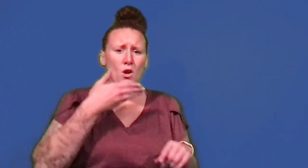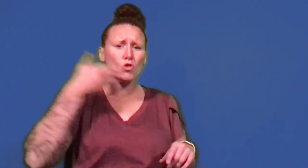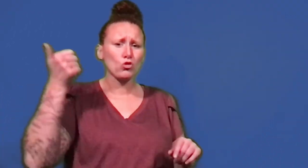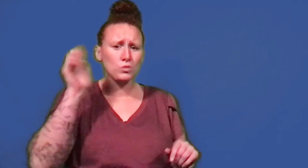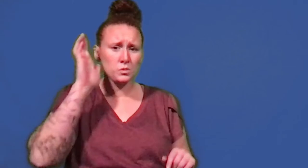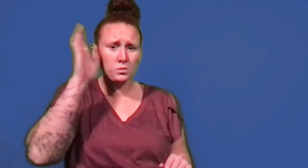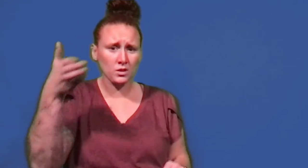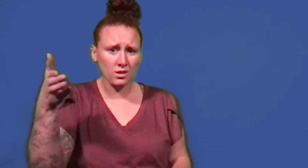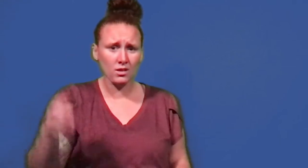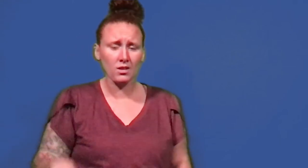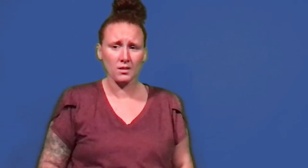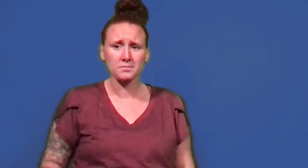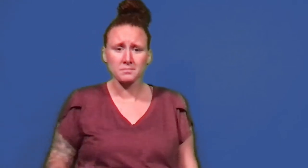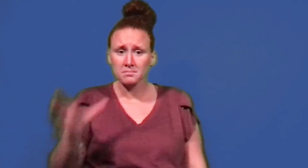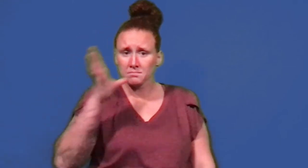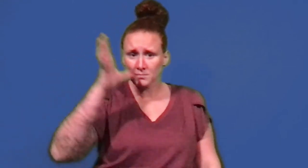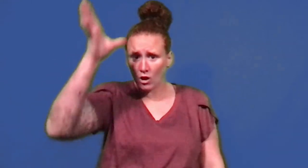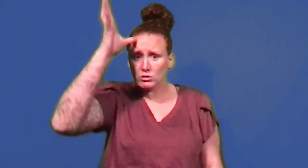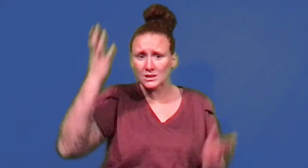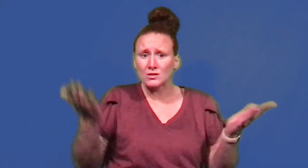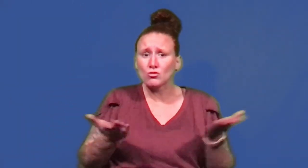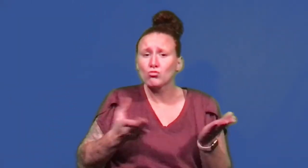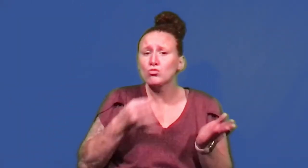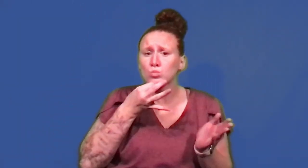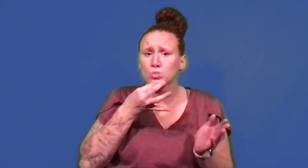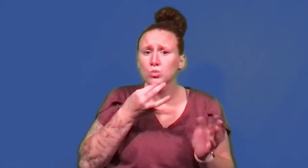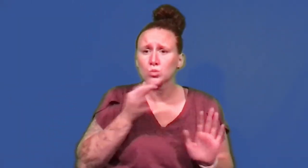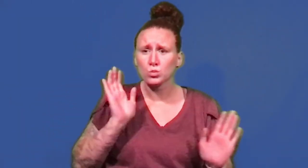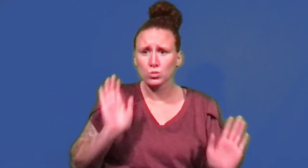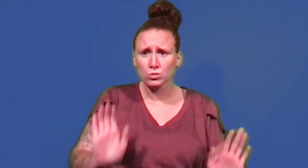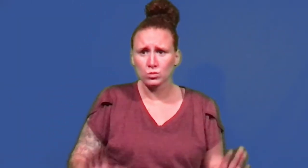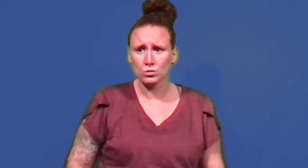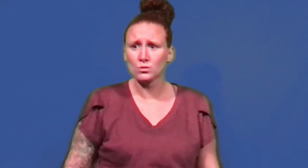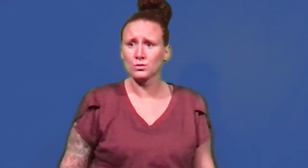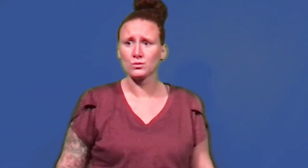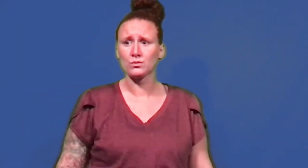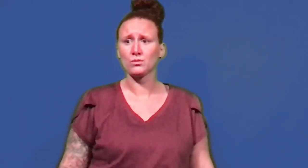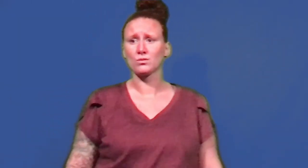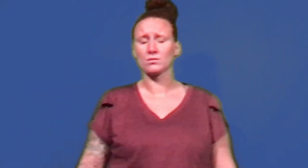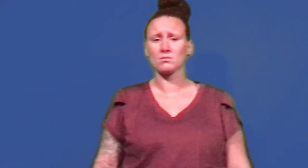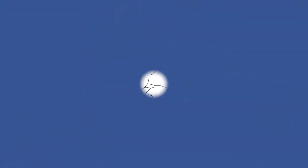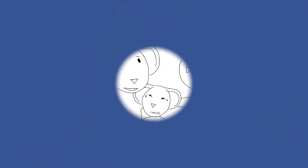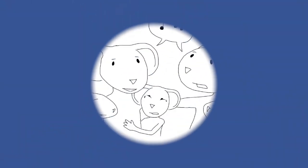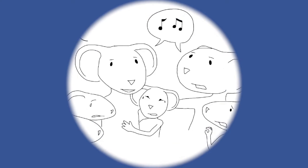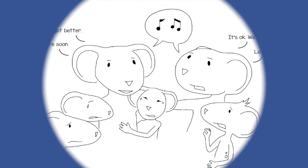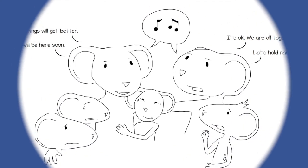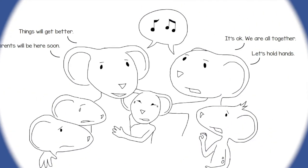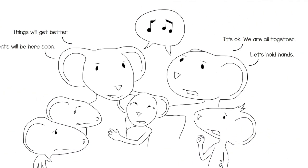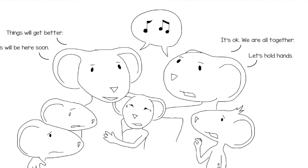Things will get better. Your parents will be here soon.